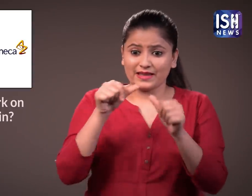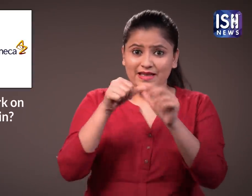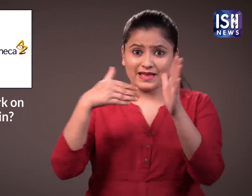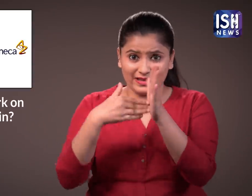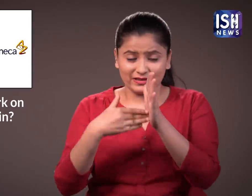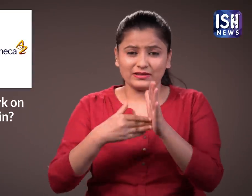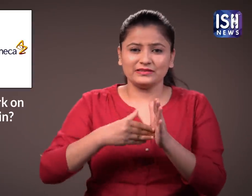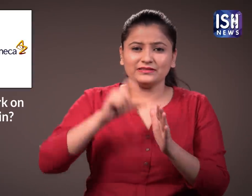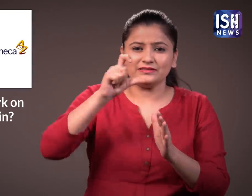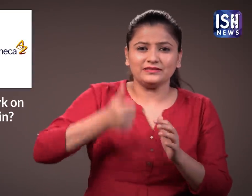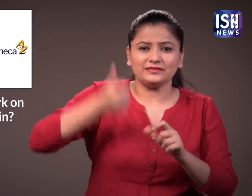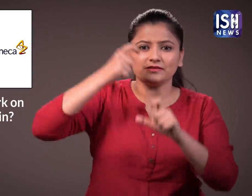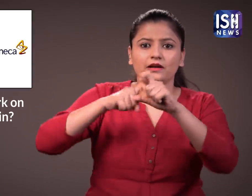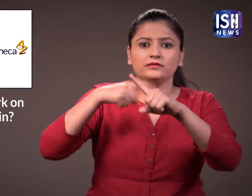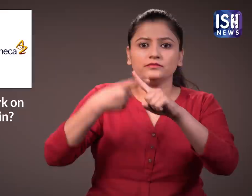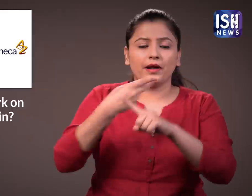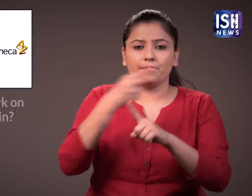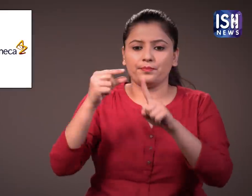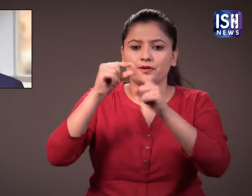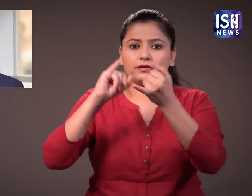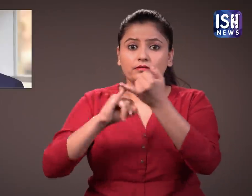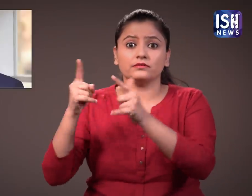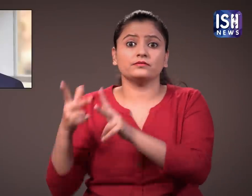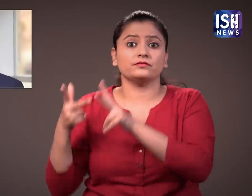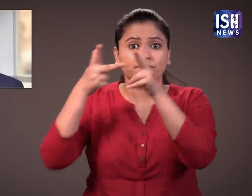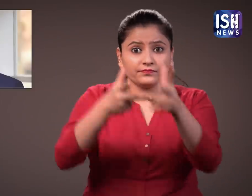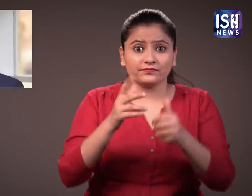AstraZeneca's Chief Executive Pascal Soriot said,